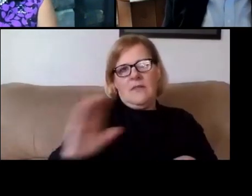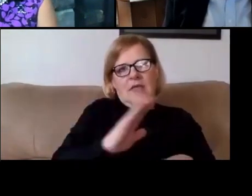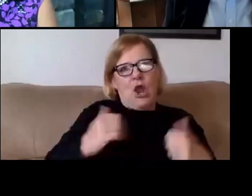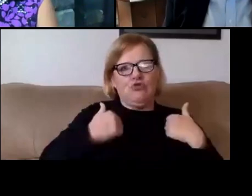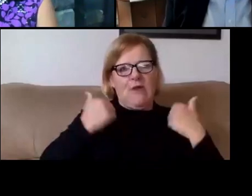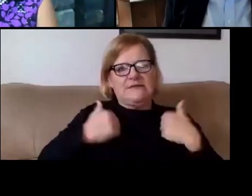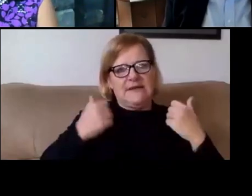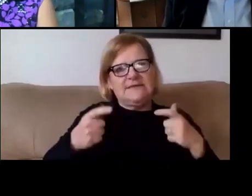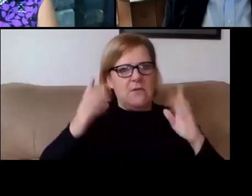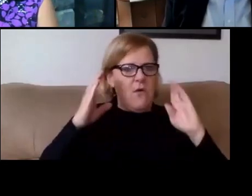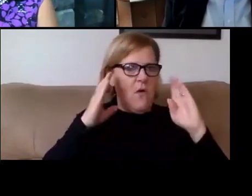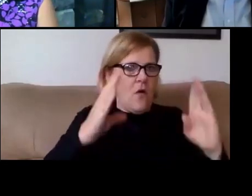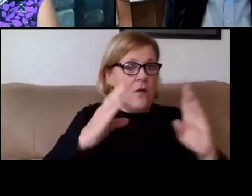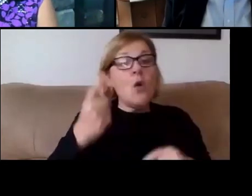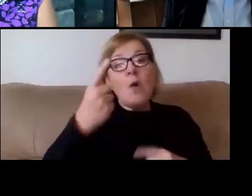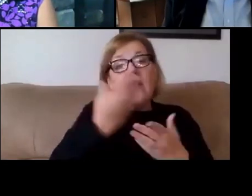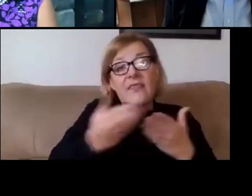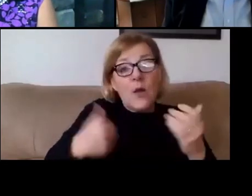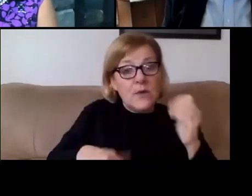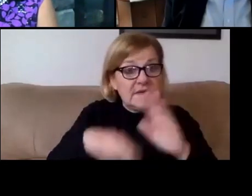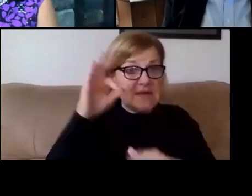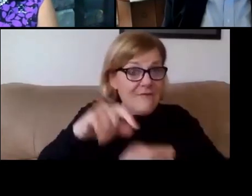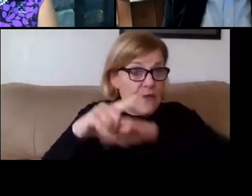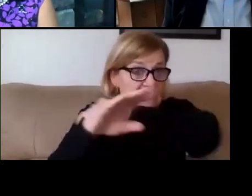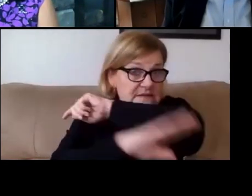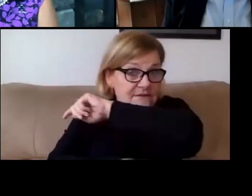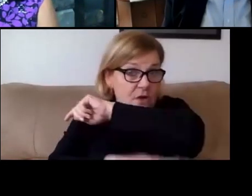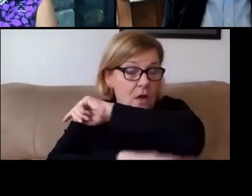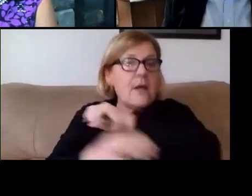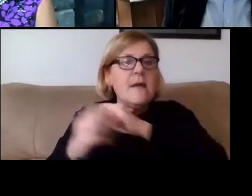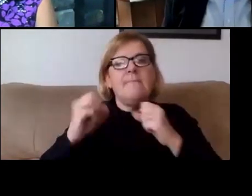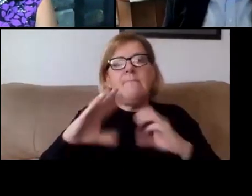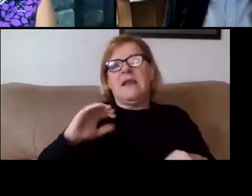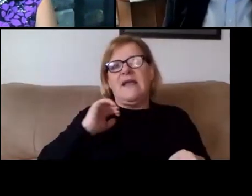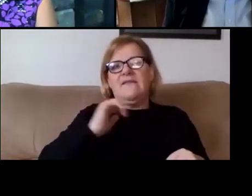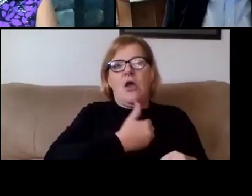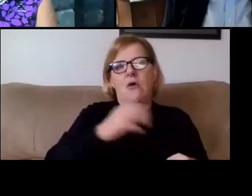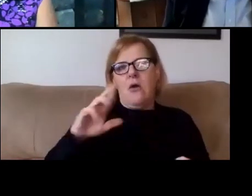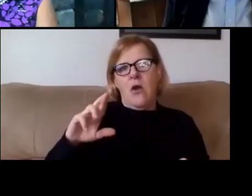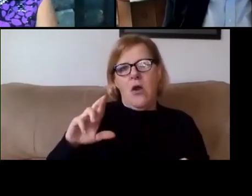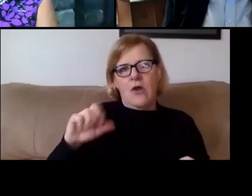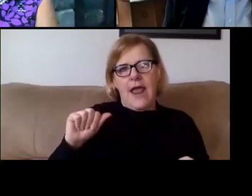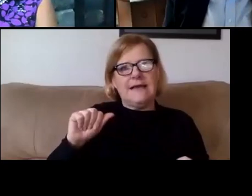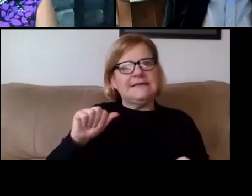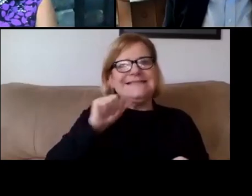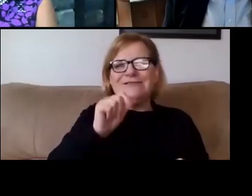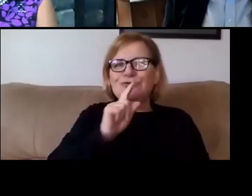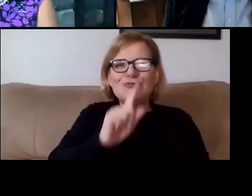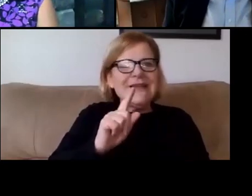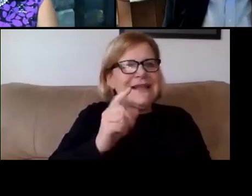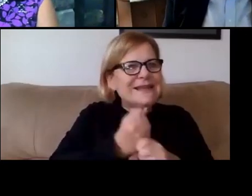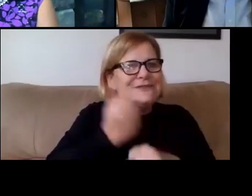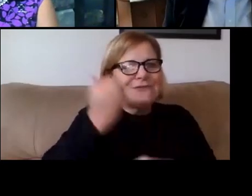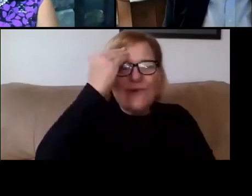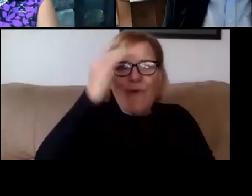One of the things that we discovered this fall is that many of our RAs didn't really get to know their residents at all.